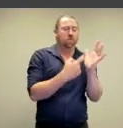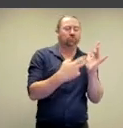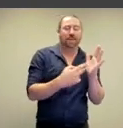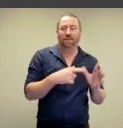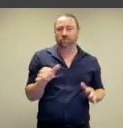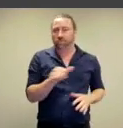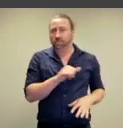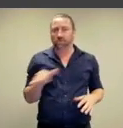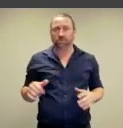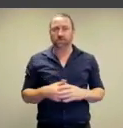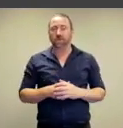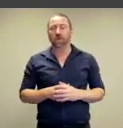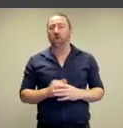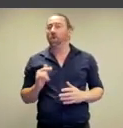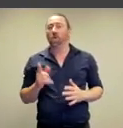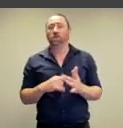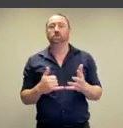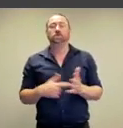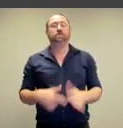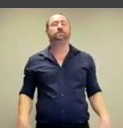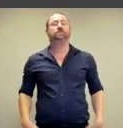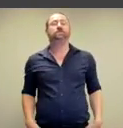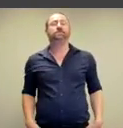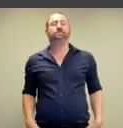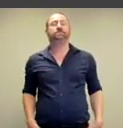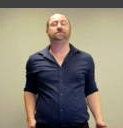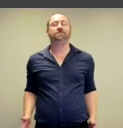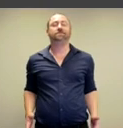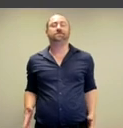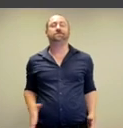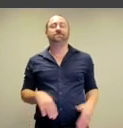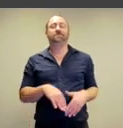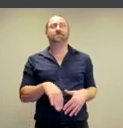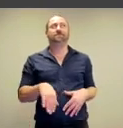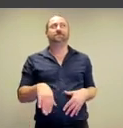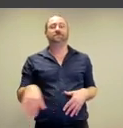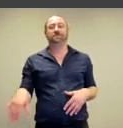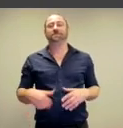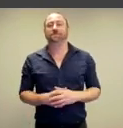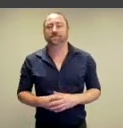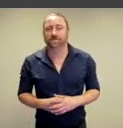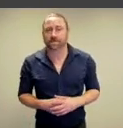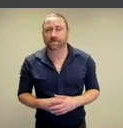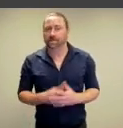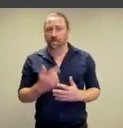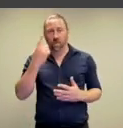Would you face Marina? Would you hurry in